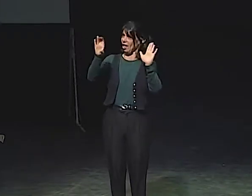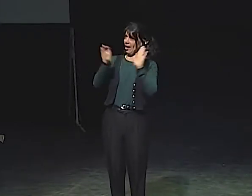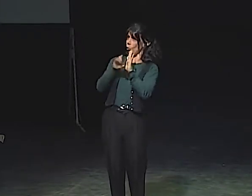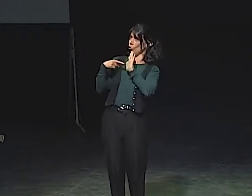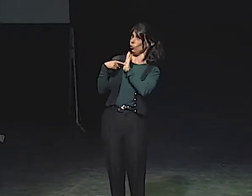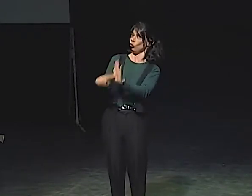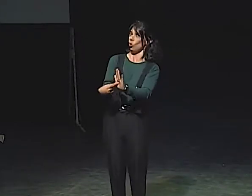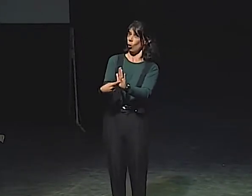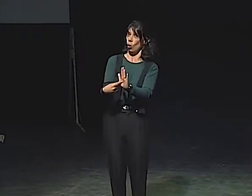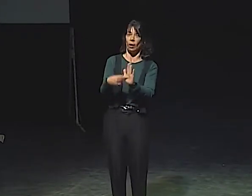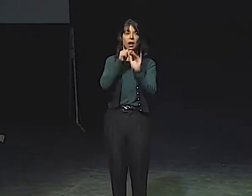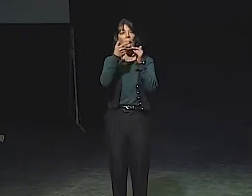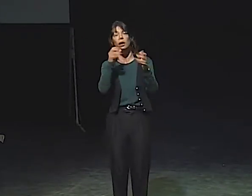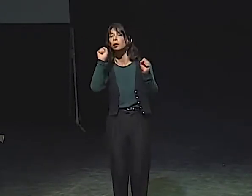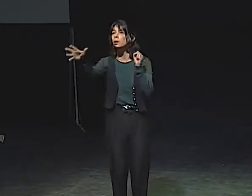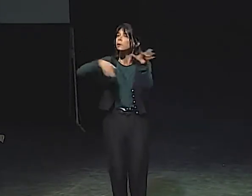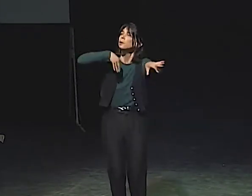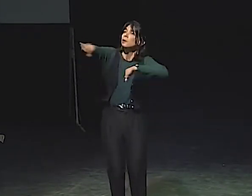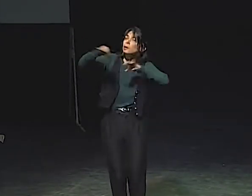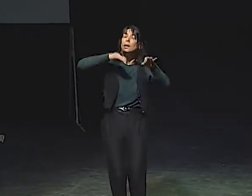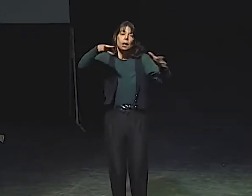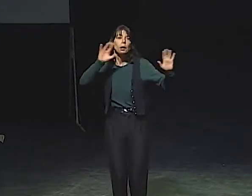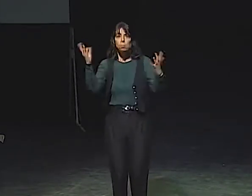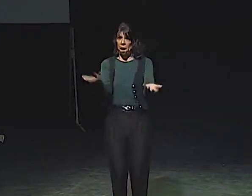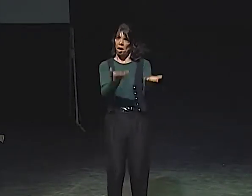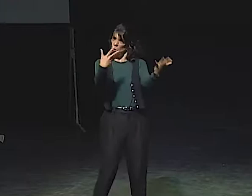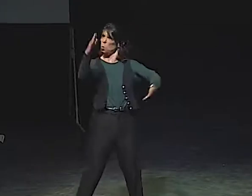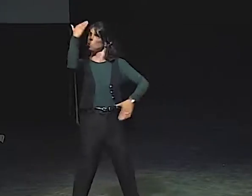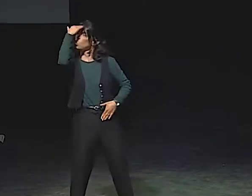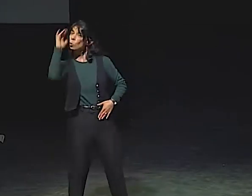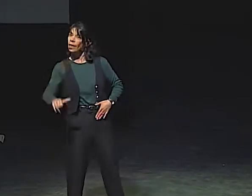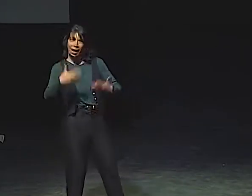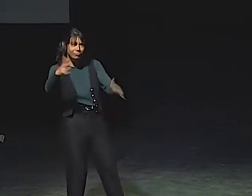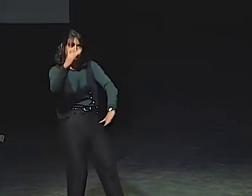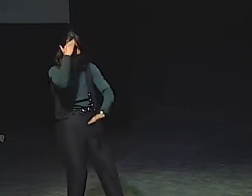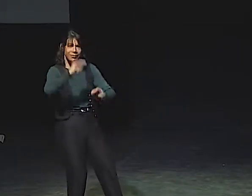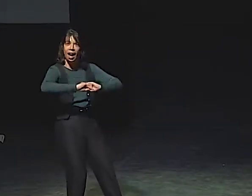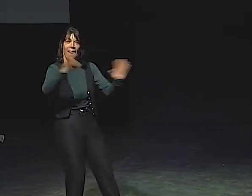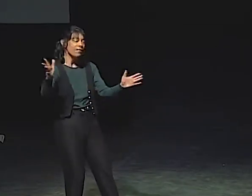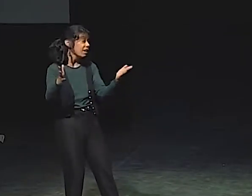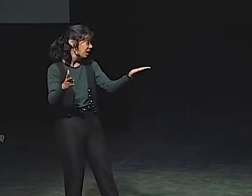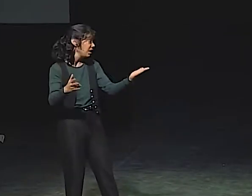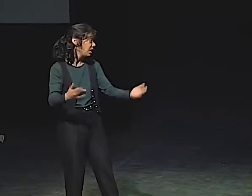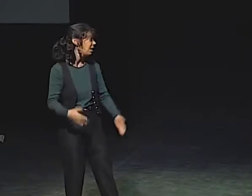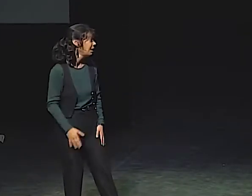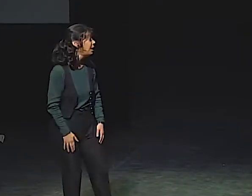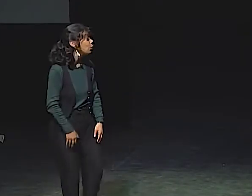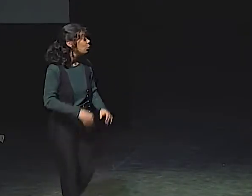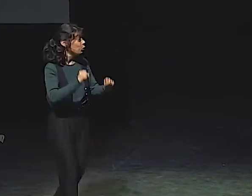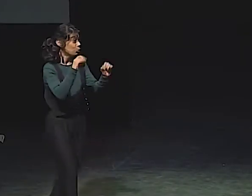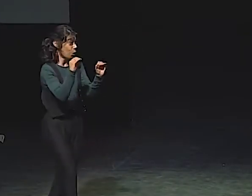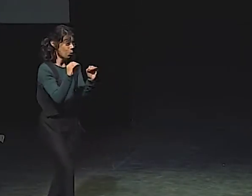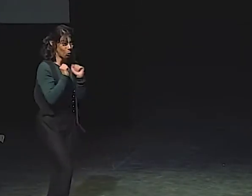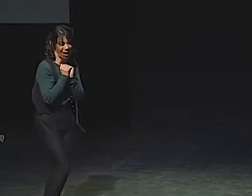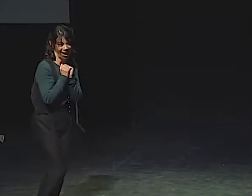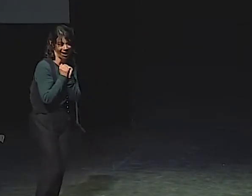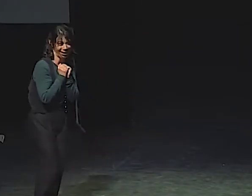THERE WILL BE A LITTLE CHILD TO SUPPORT. THE WORDS DON'T HAVE TO SAY THAT. YOU ALREADY KNOW IT.